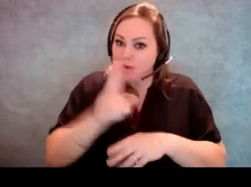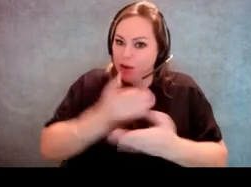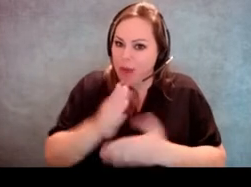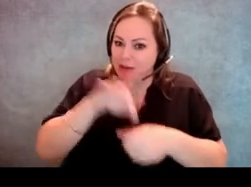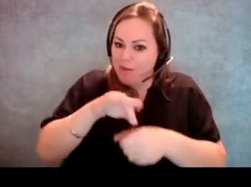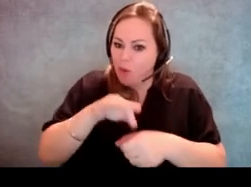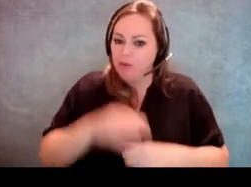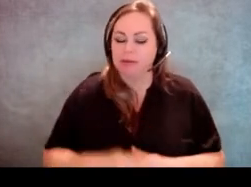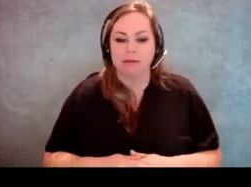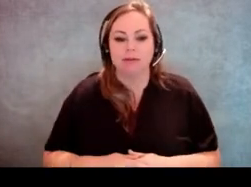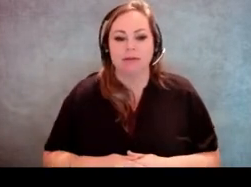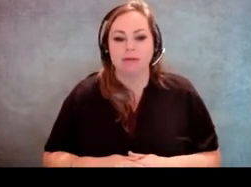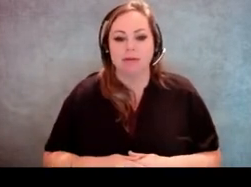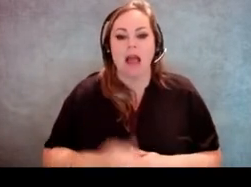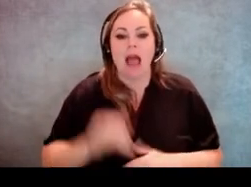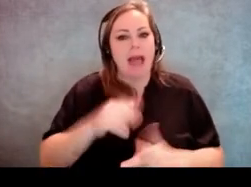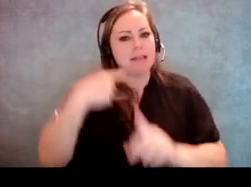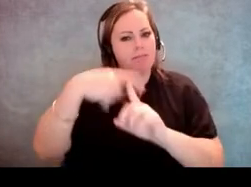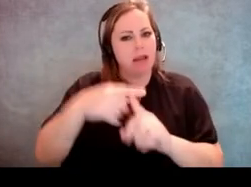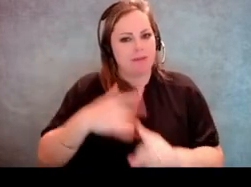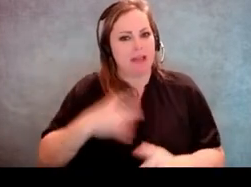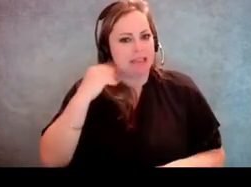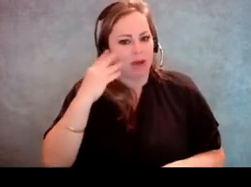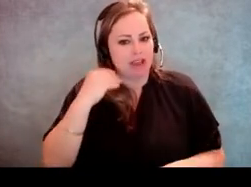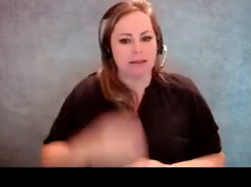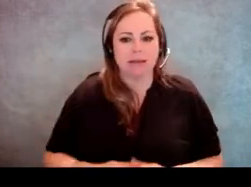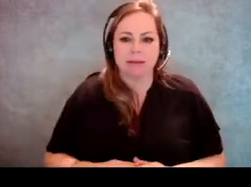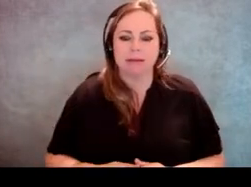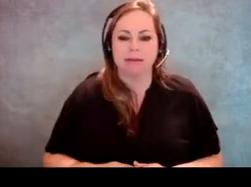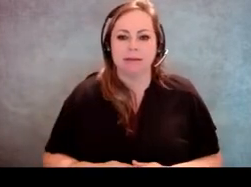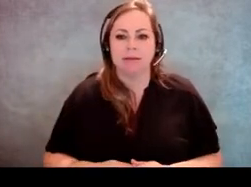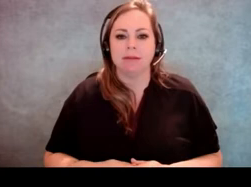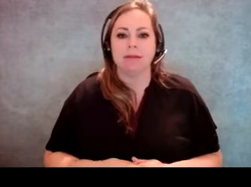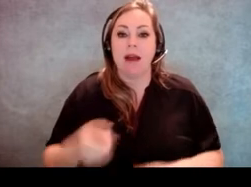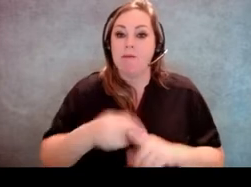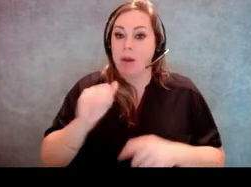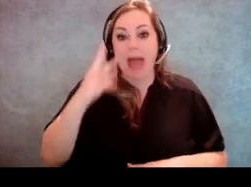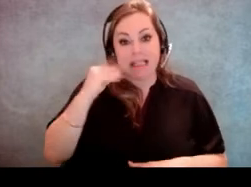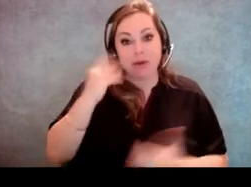and that it should be a positive thing. From that experience we want you to know